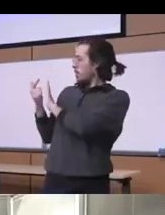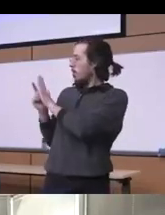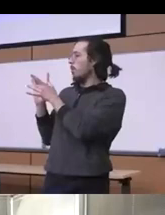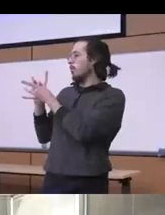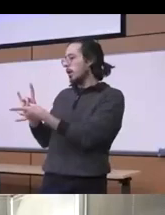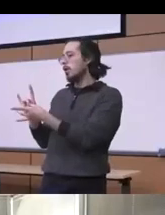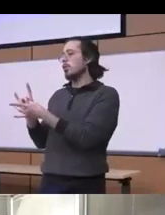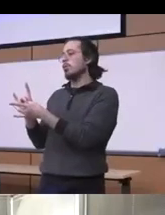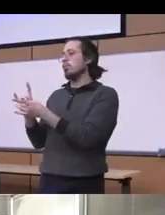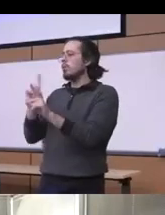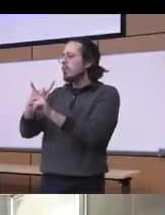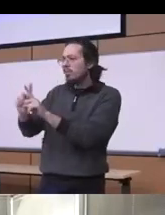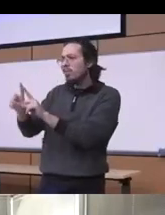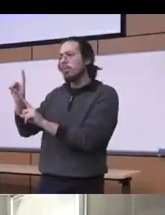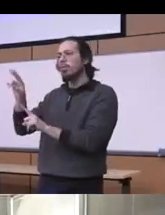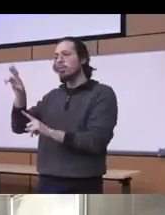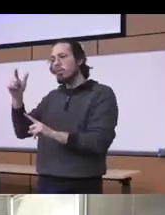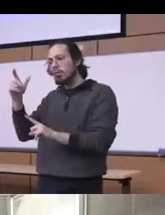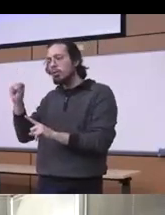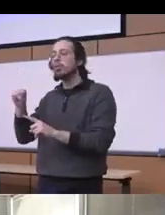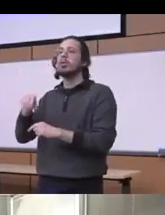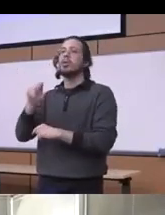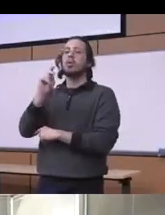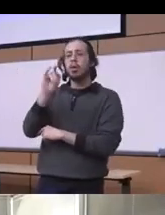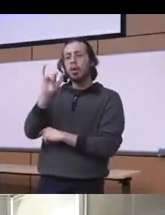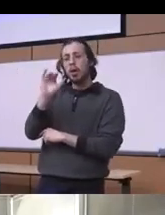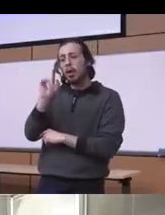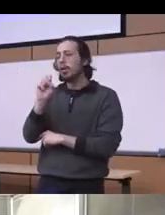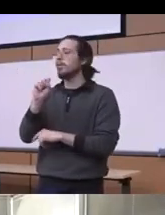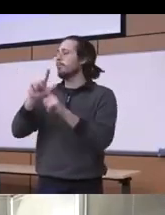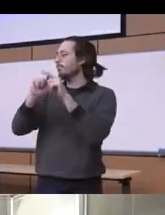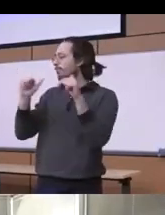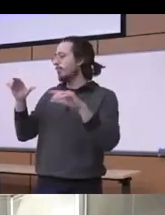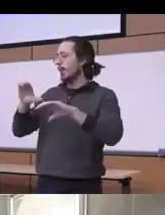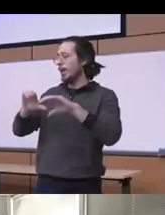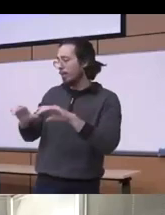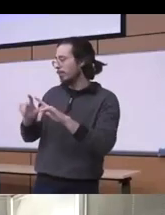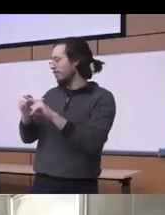of all kinds of freed including narcotics and synergenics also a chemical when used to make